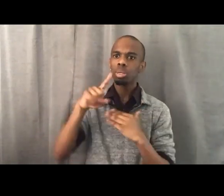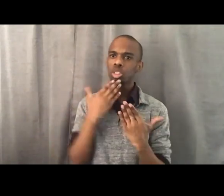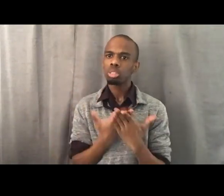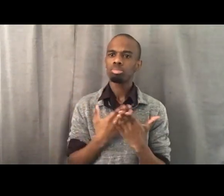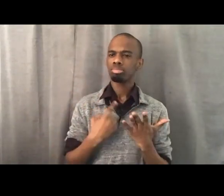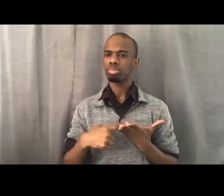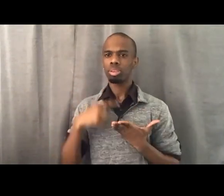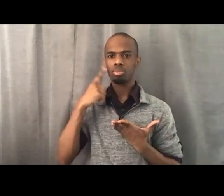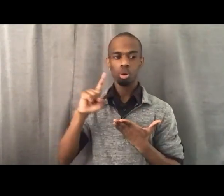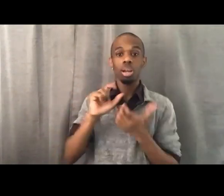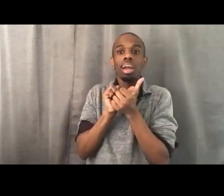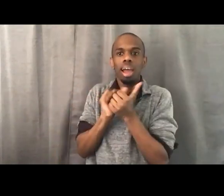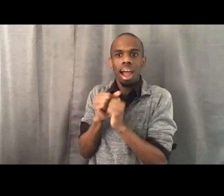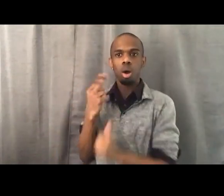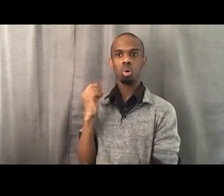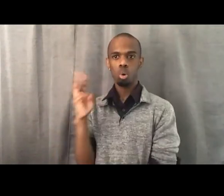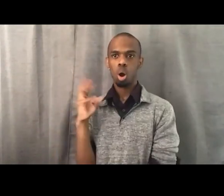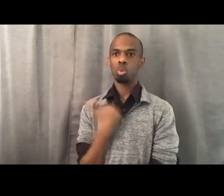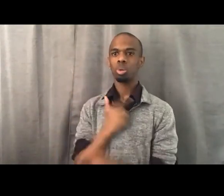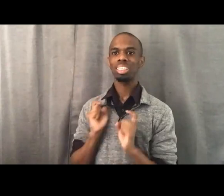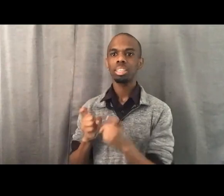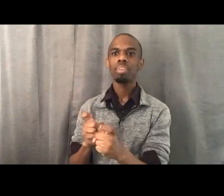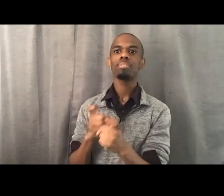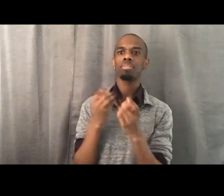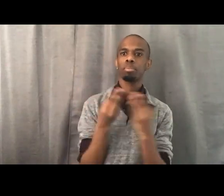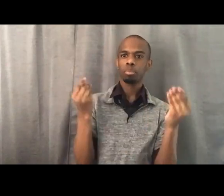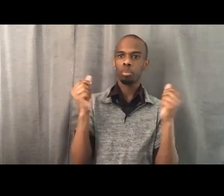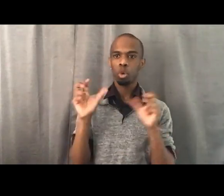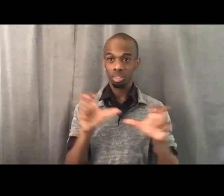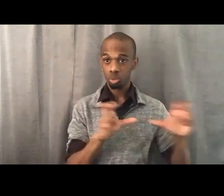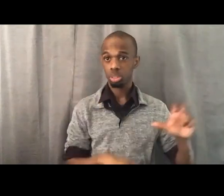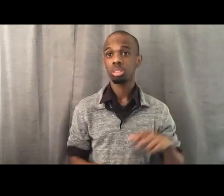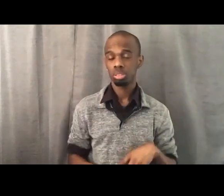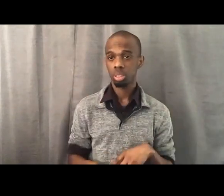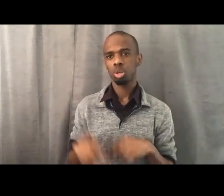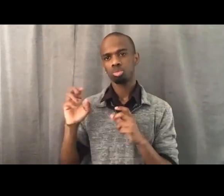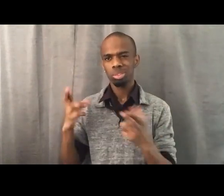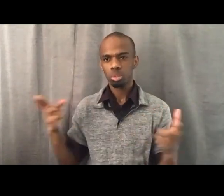And there have been a few organizations and a few individuals